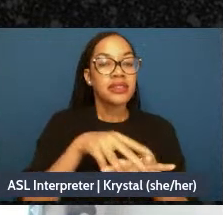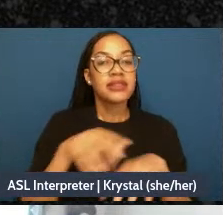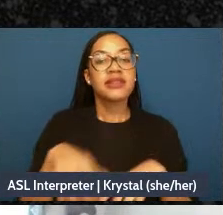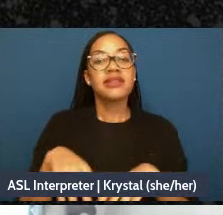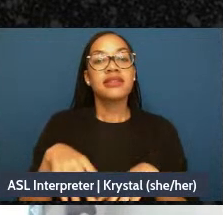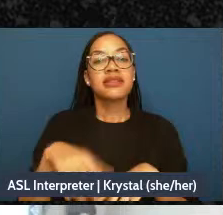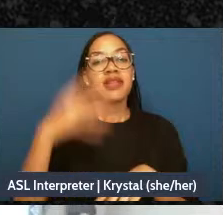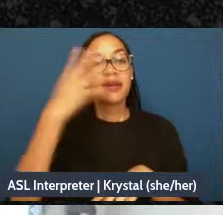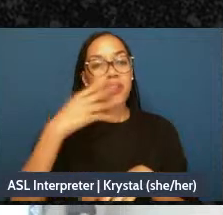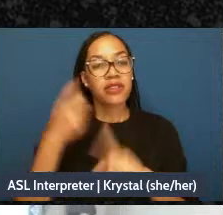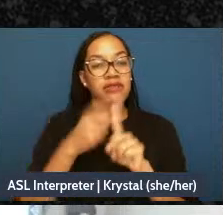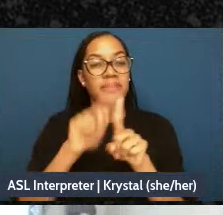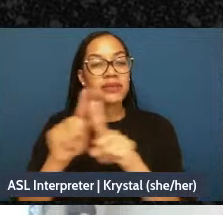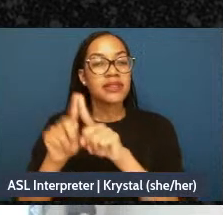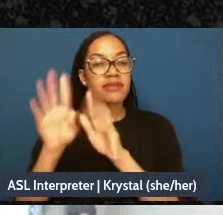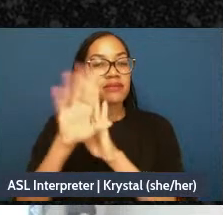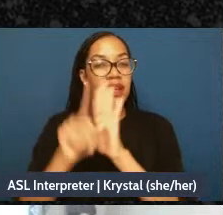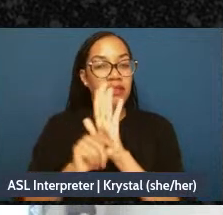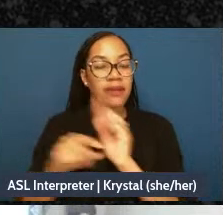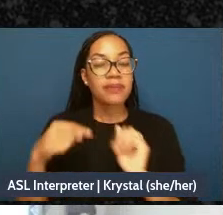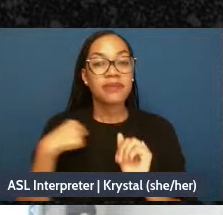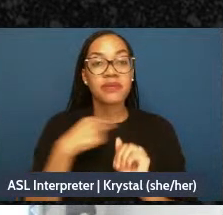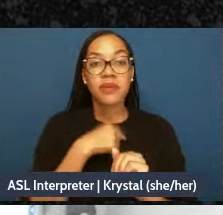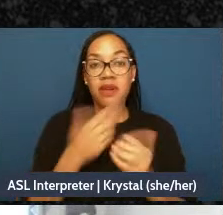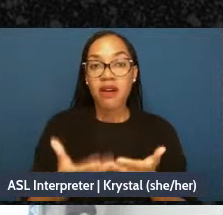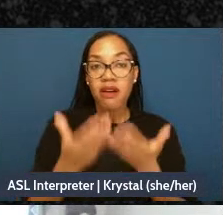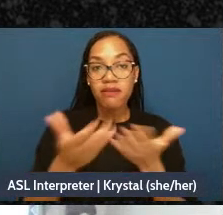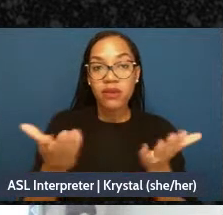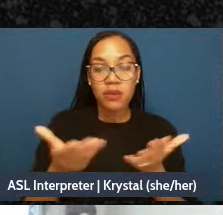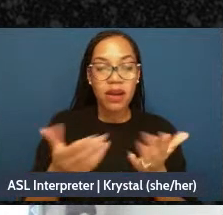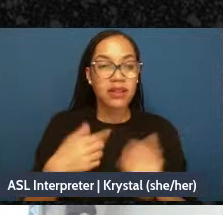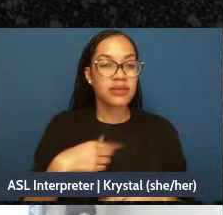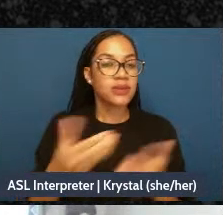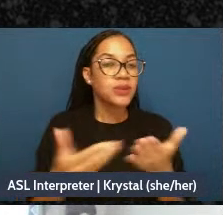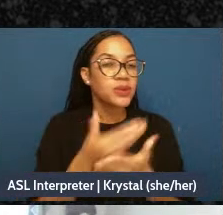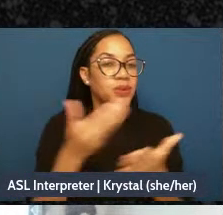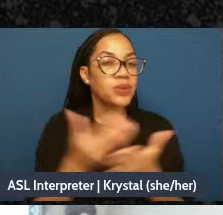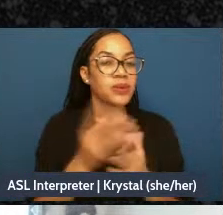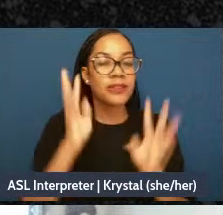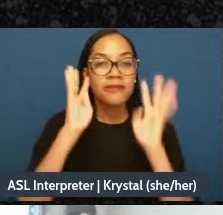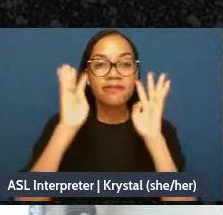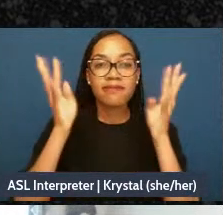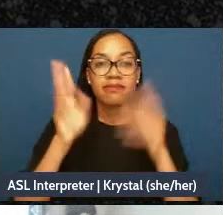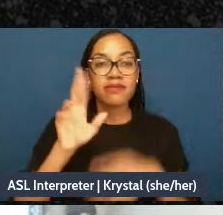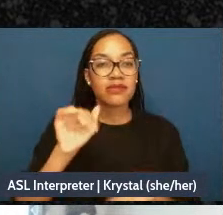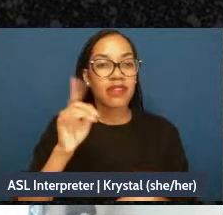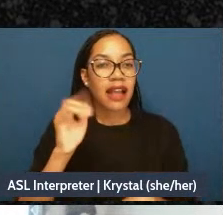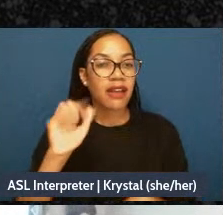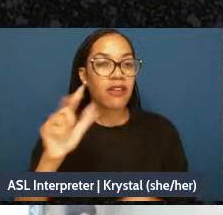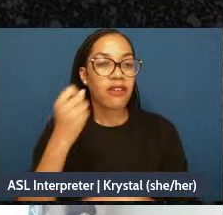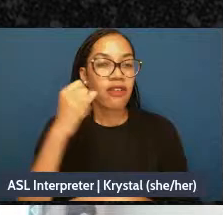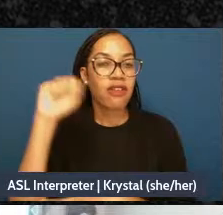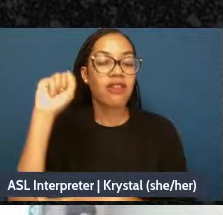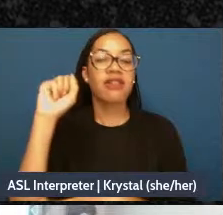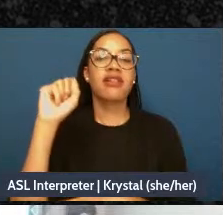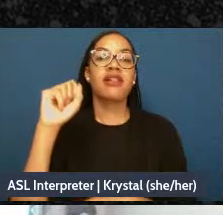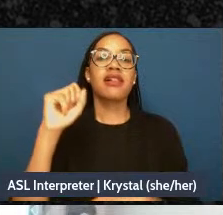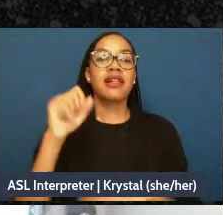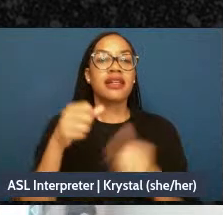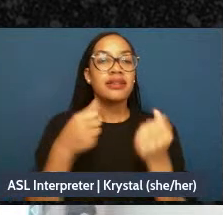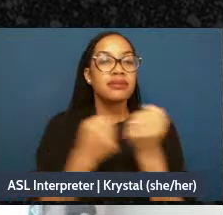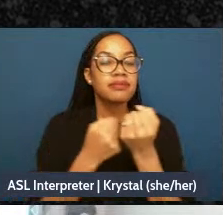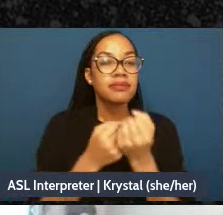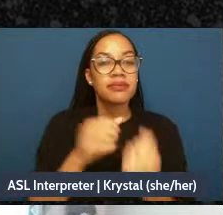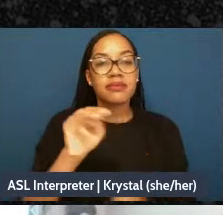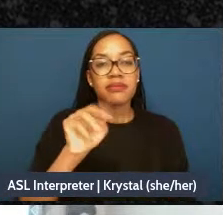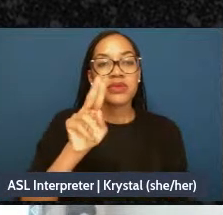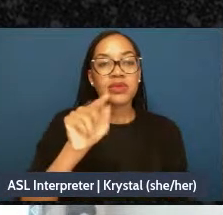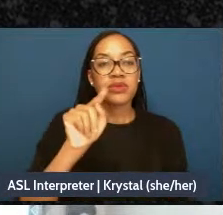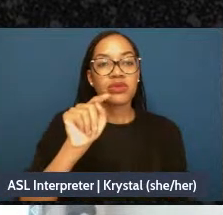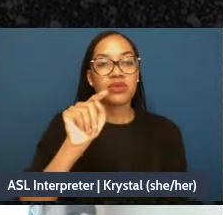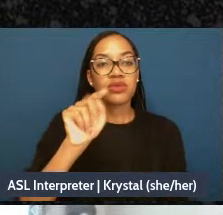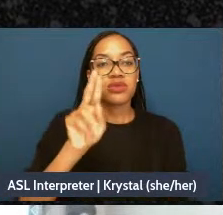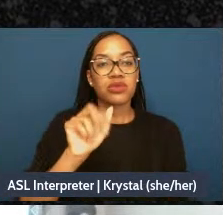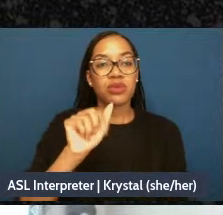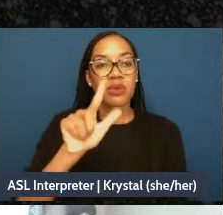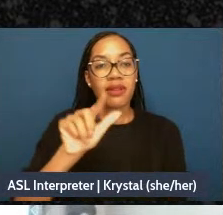offer new and radical mutual aid and mental health - mental health excuse me healing paths. And we